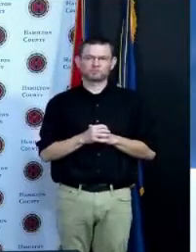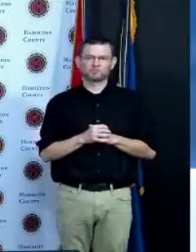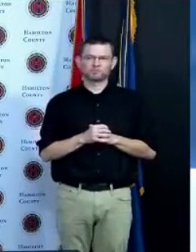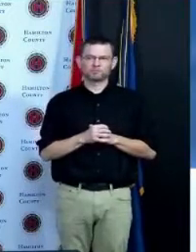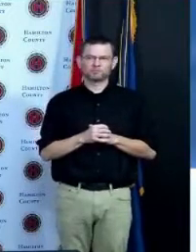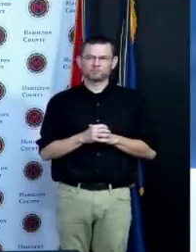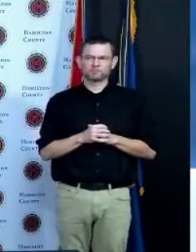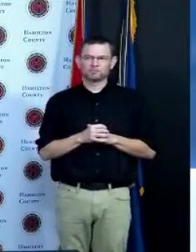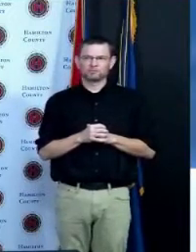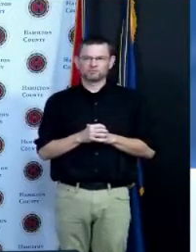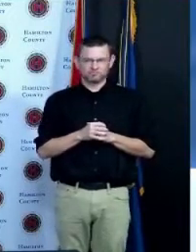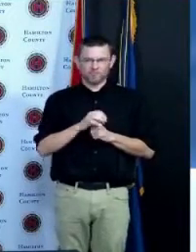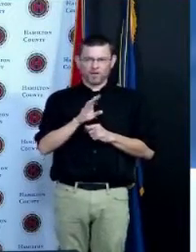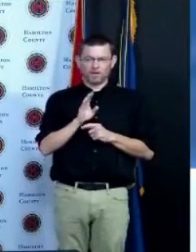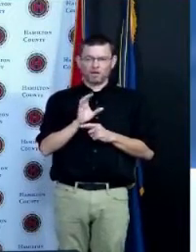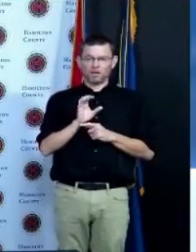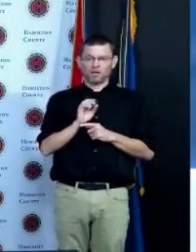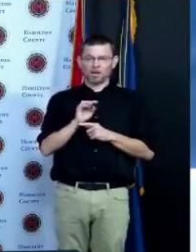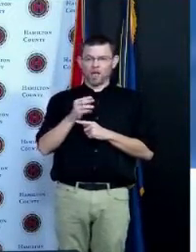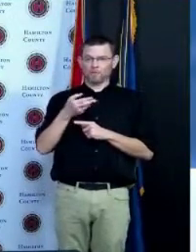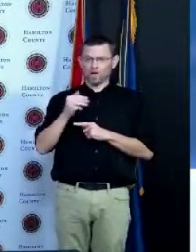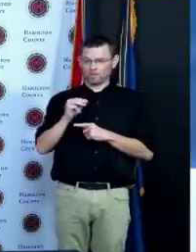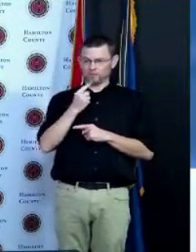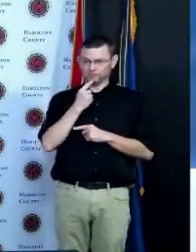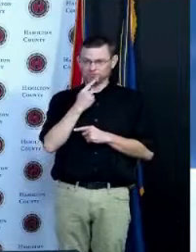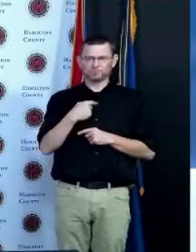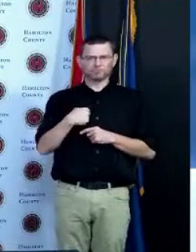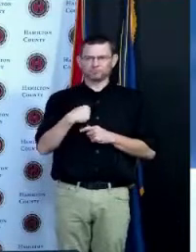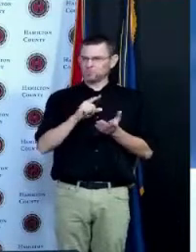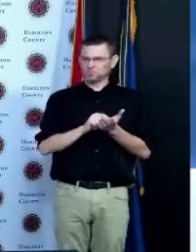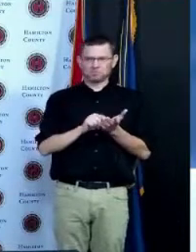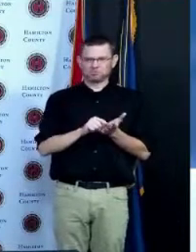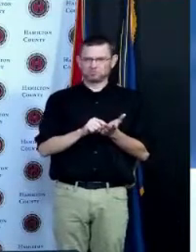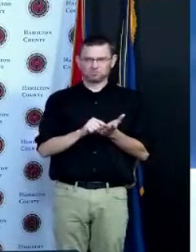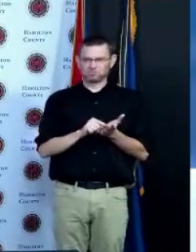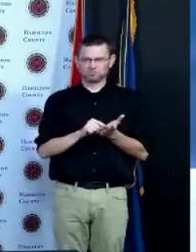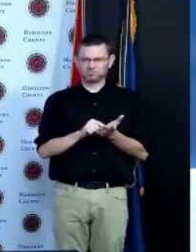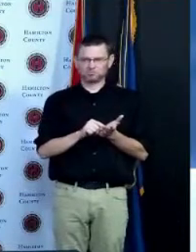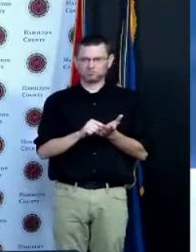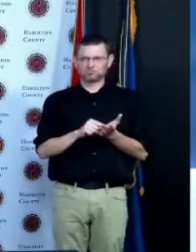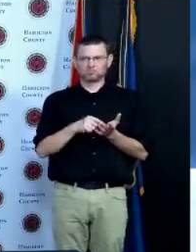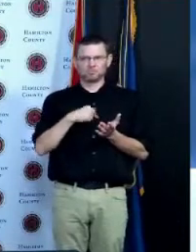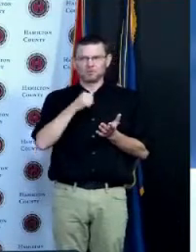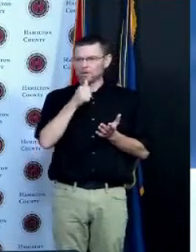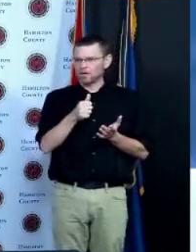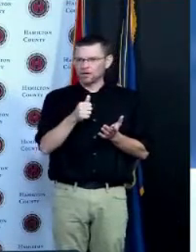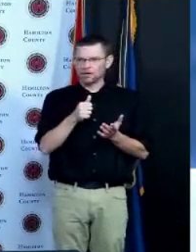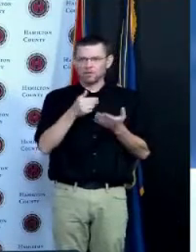is act as a sounding board for different opinions and the general thrust you might recall that